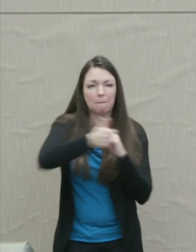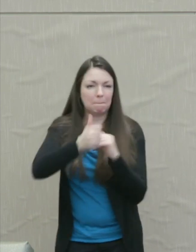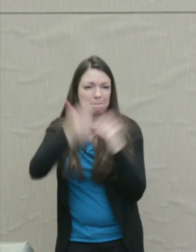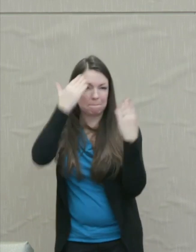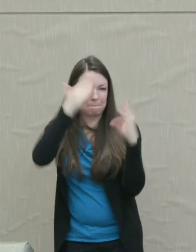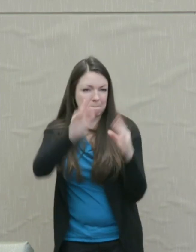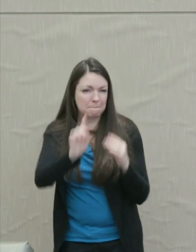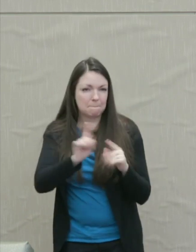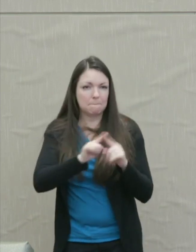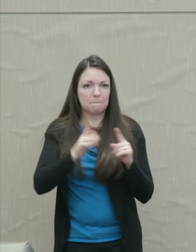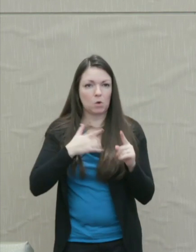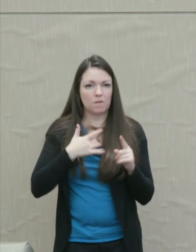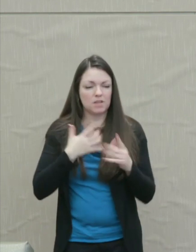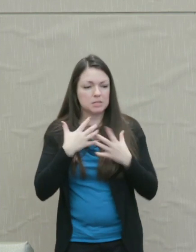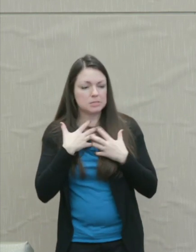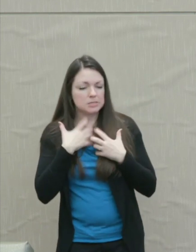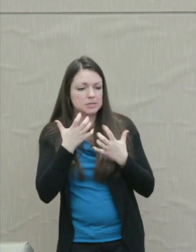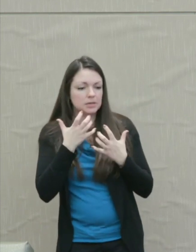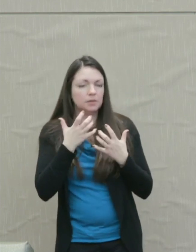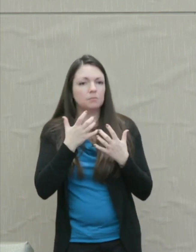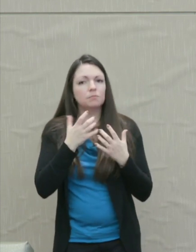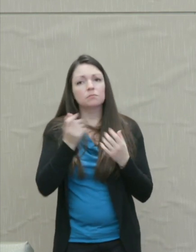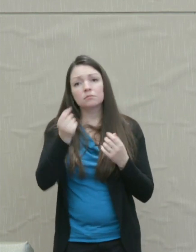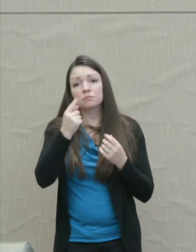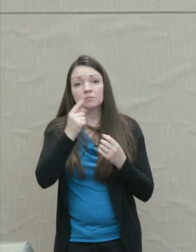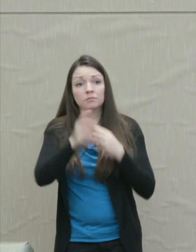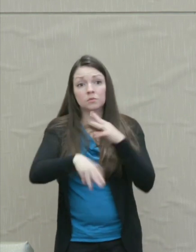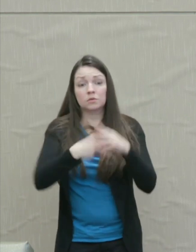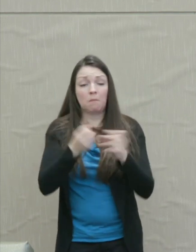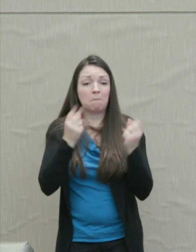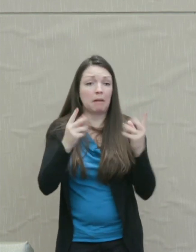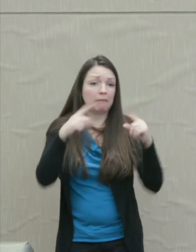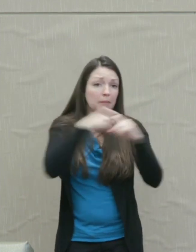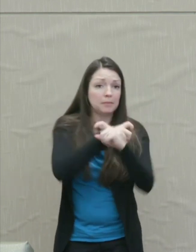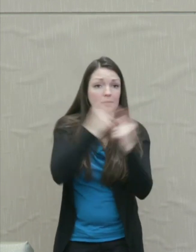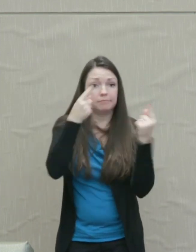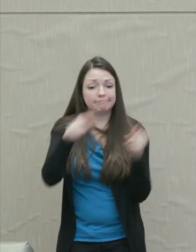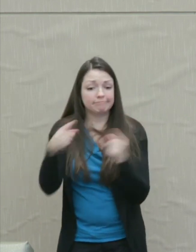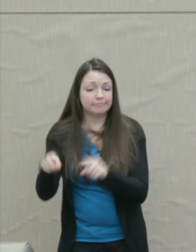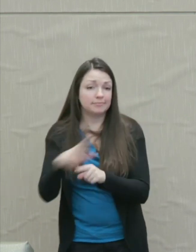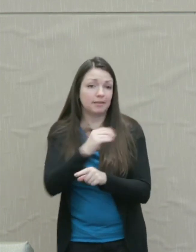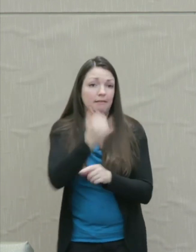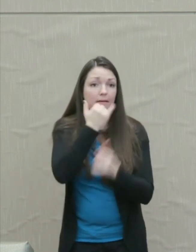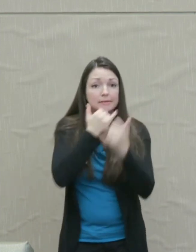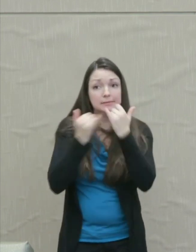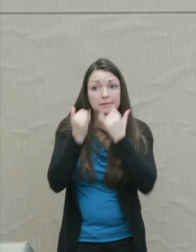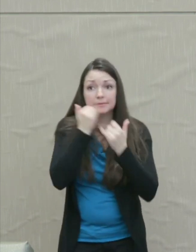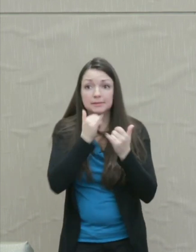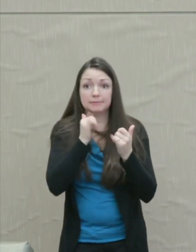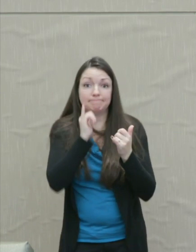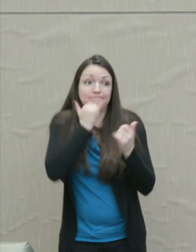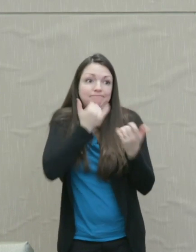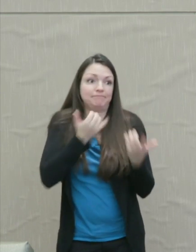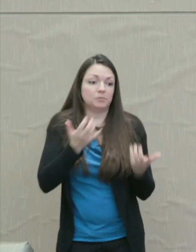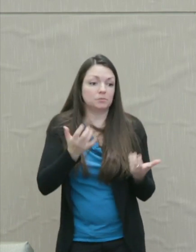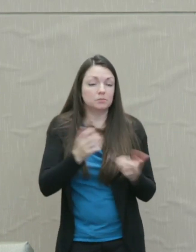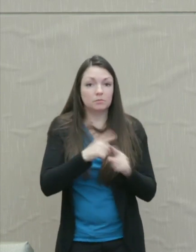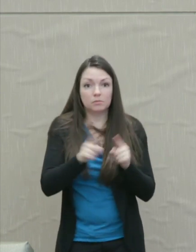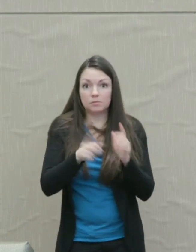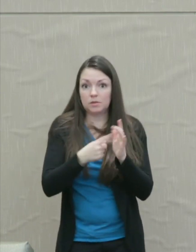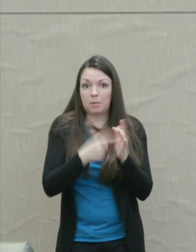The world is full of accidents and complicated events, sometimes a disaster is just a disaster.